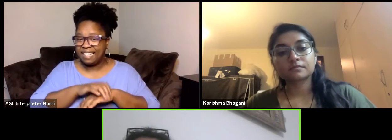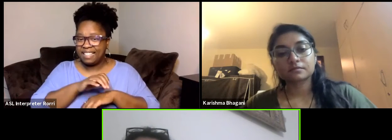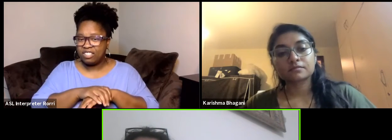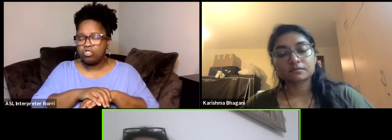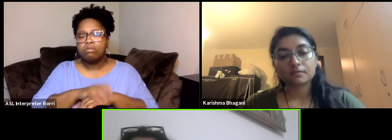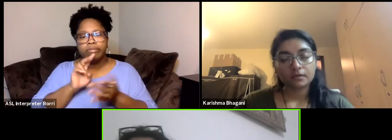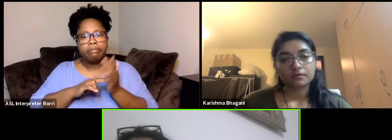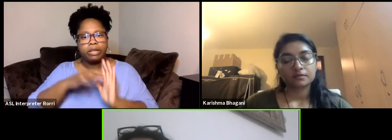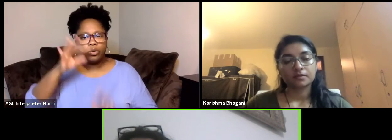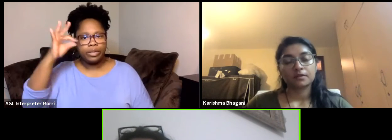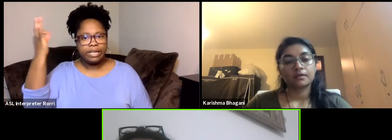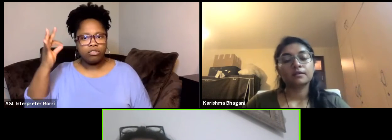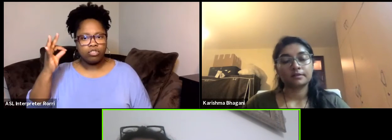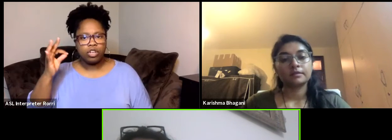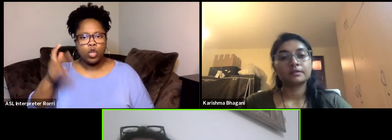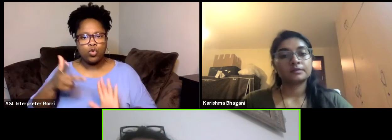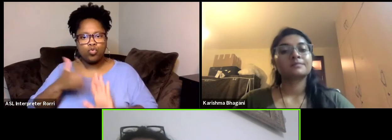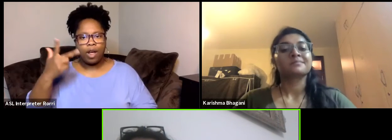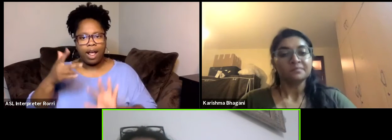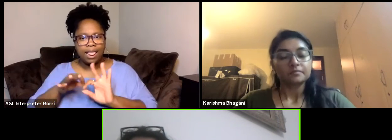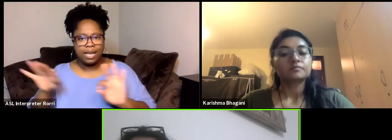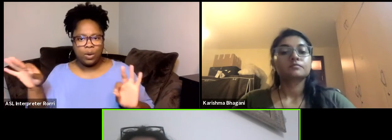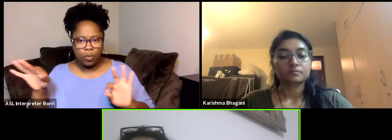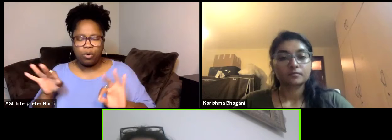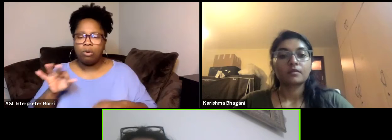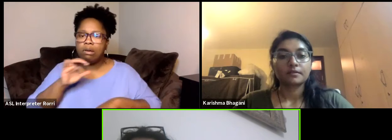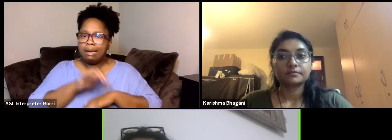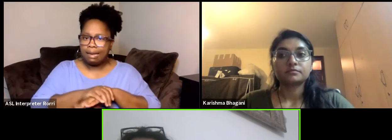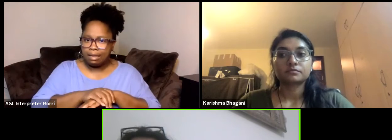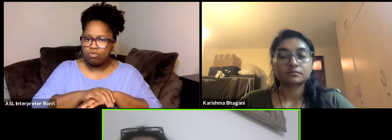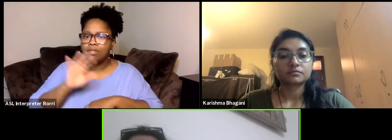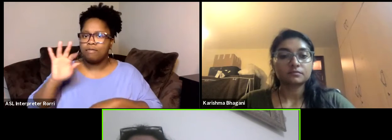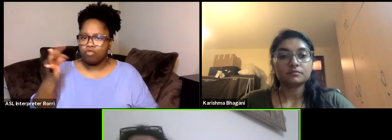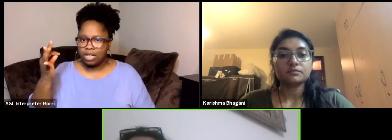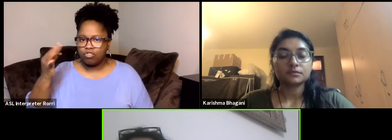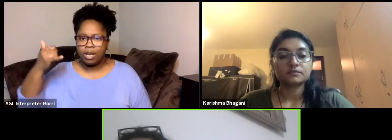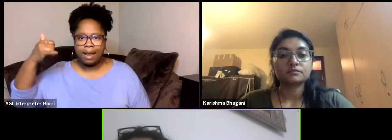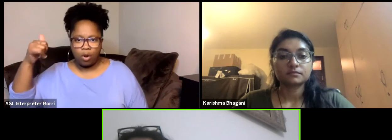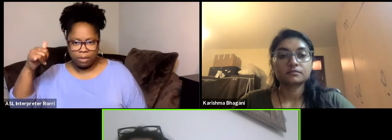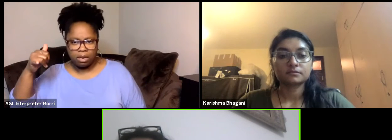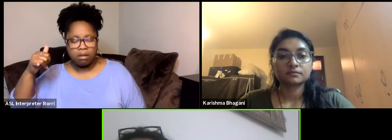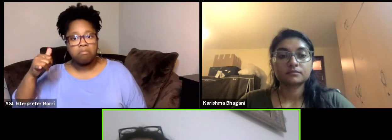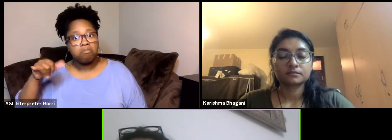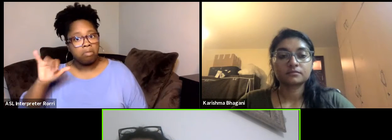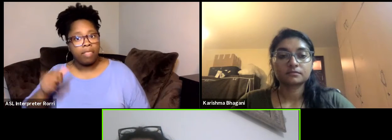that helps a lot now when in our relationship with the rest of the African continent.